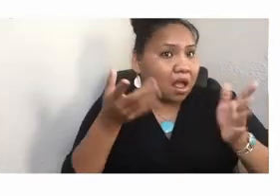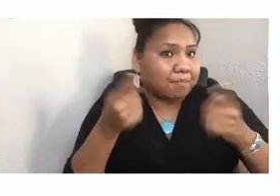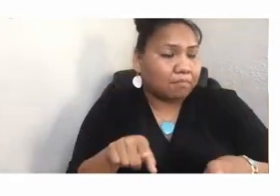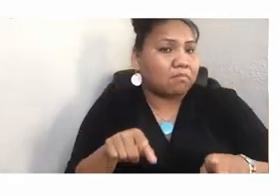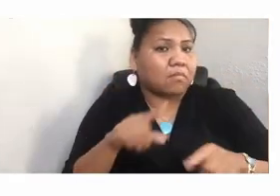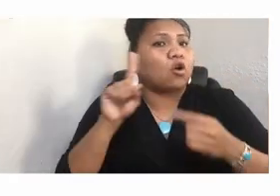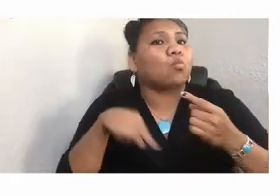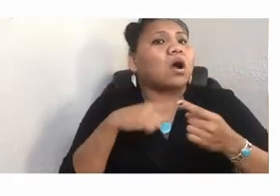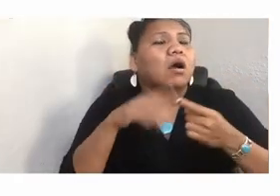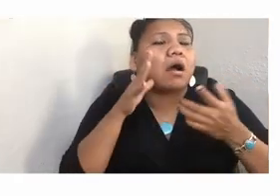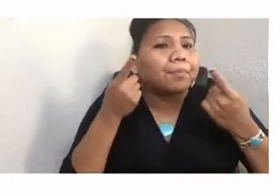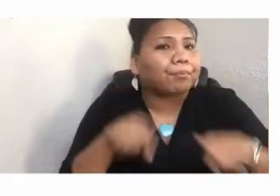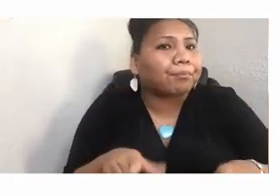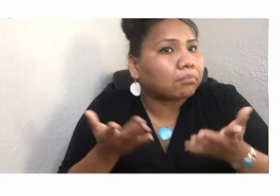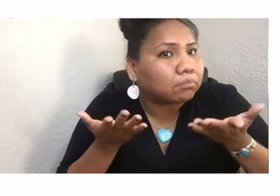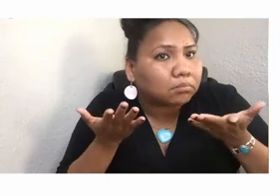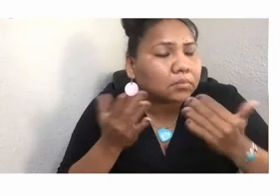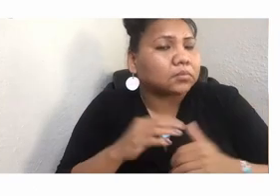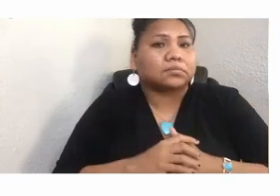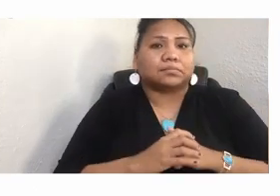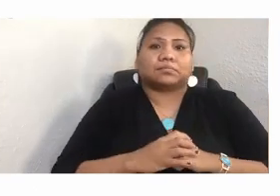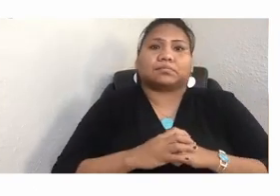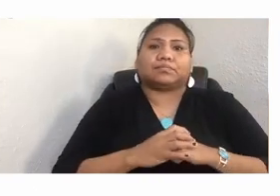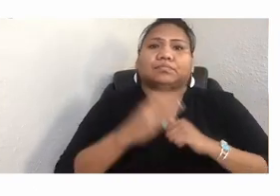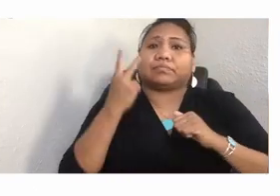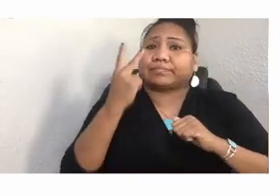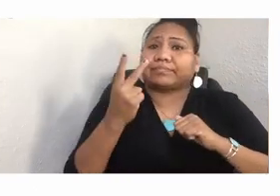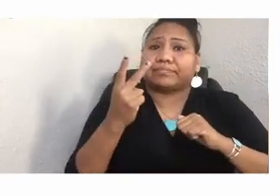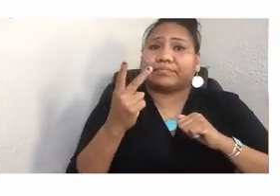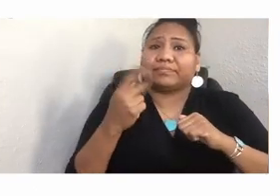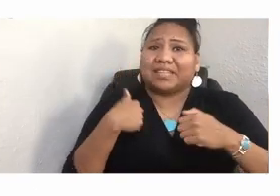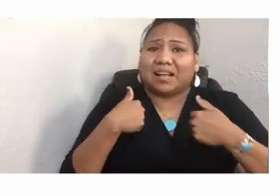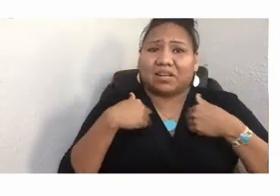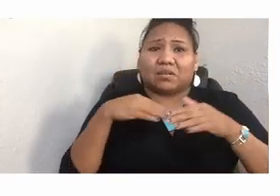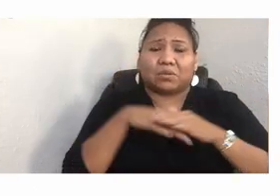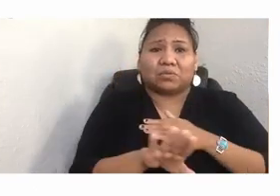And you see, I just had a baby. A baby girl.